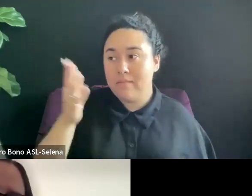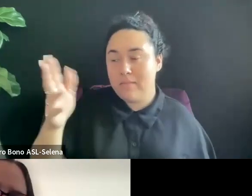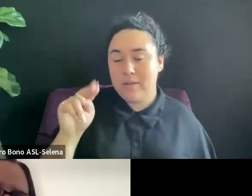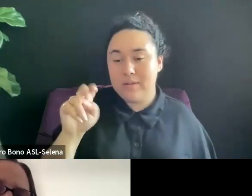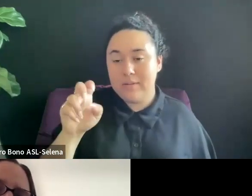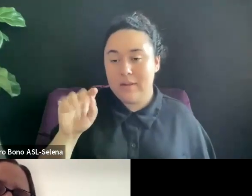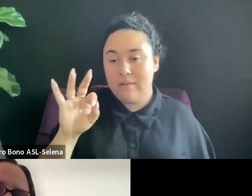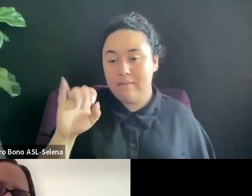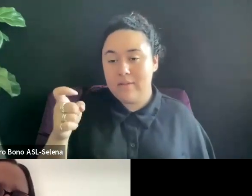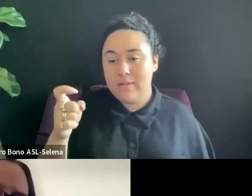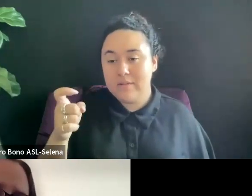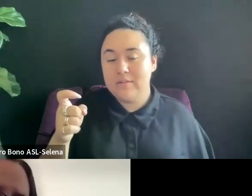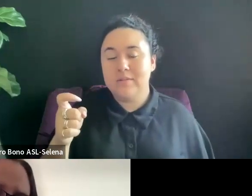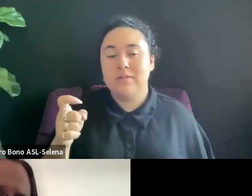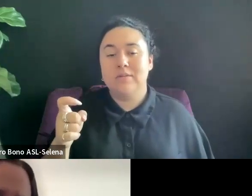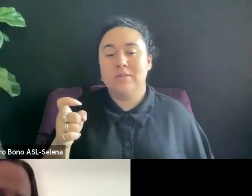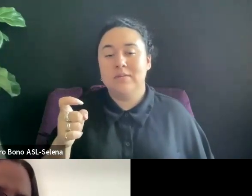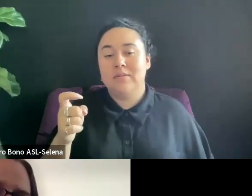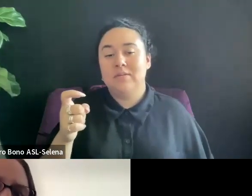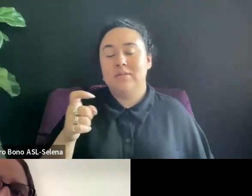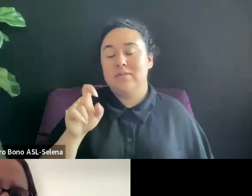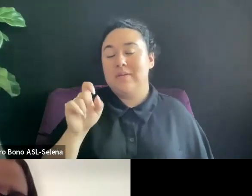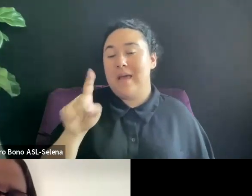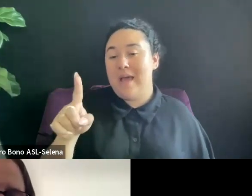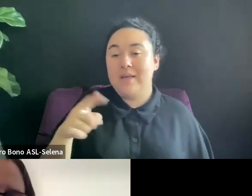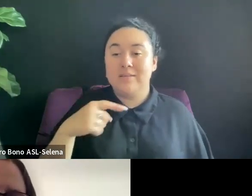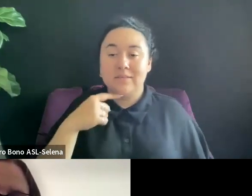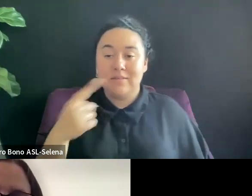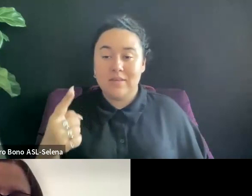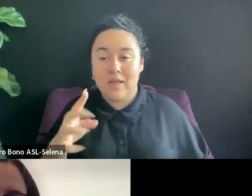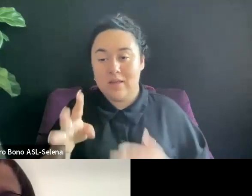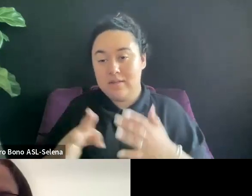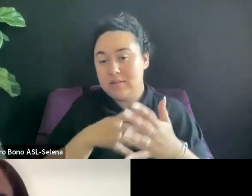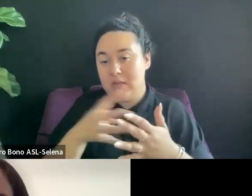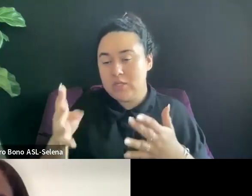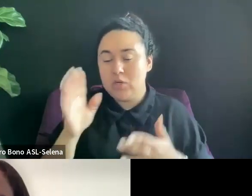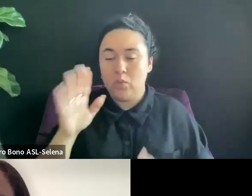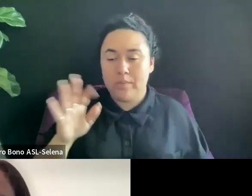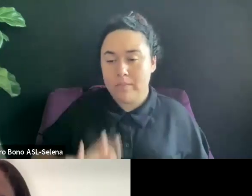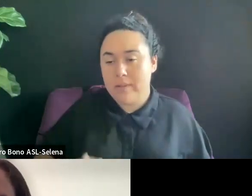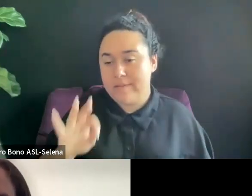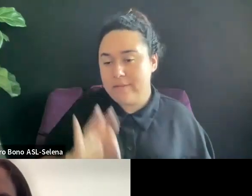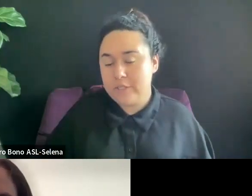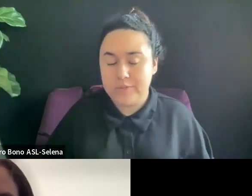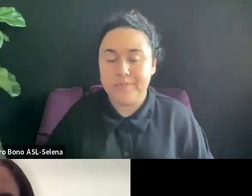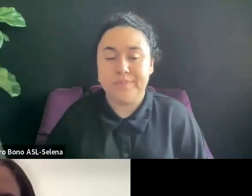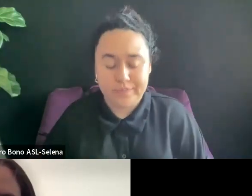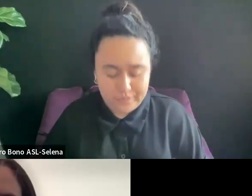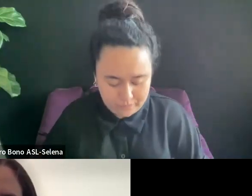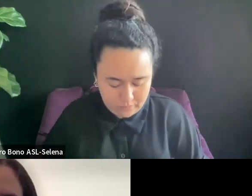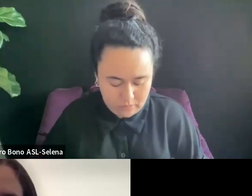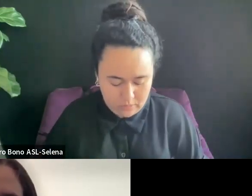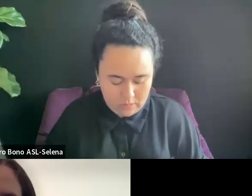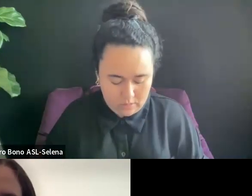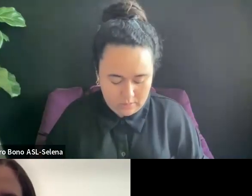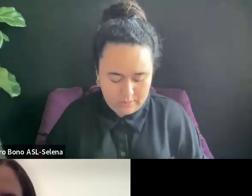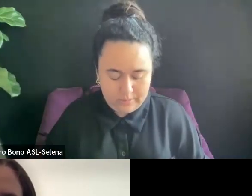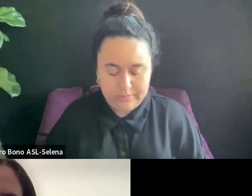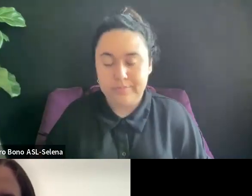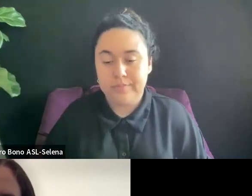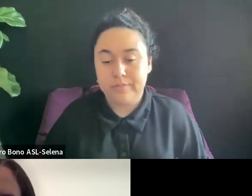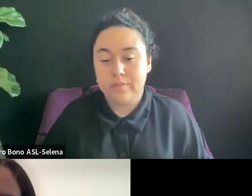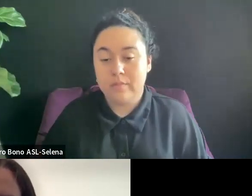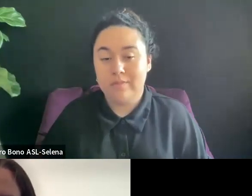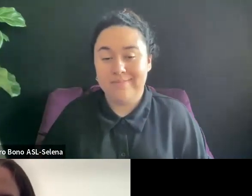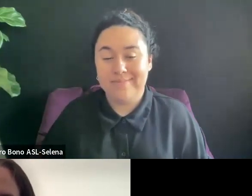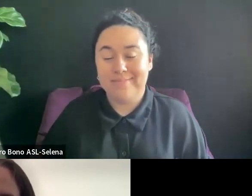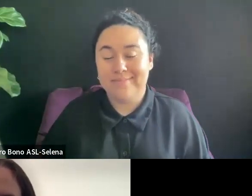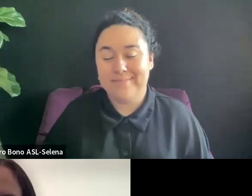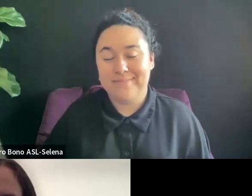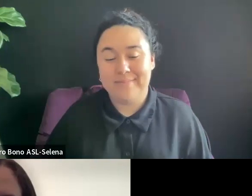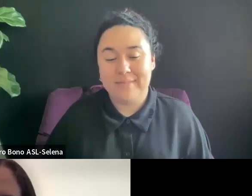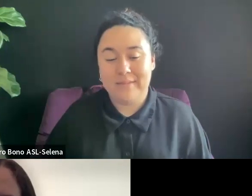SO THAT IS WHY AN ASK TELL SCHEDULE WOULD BE USEFUL.